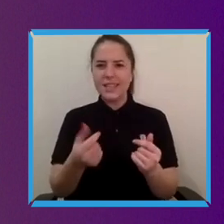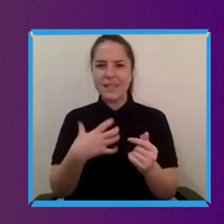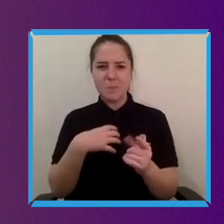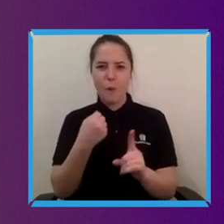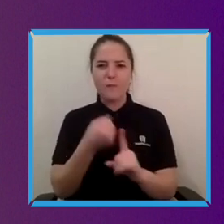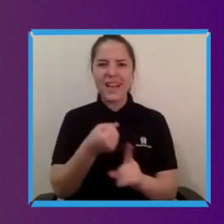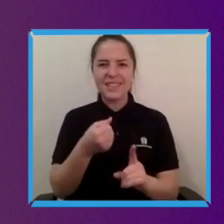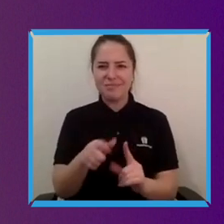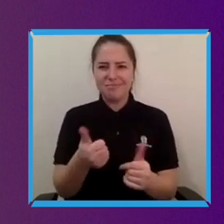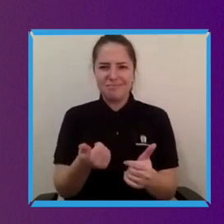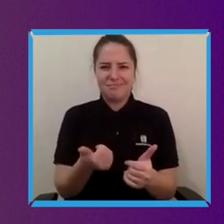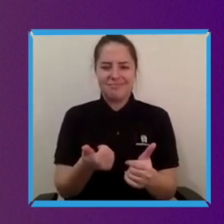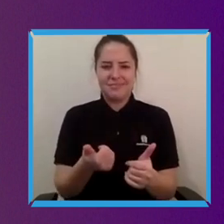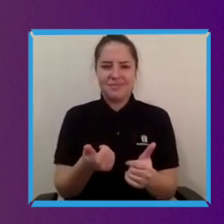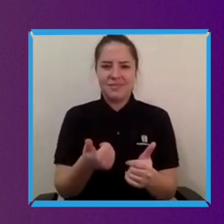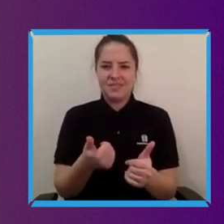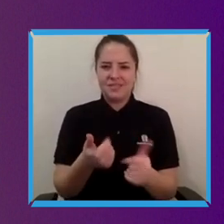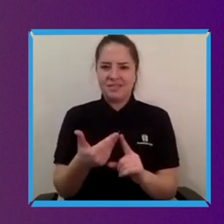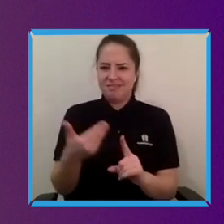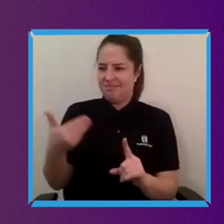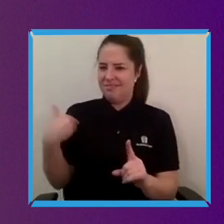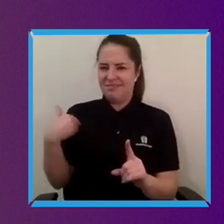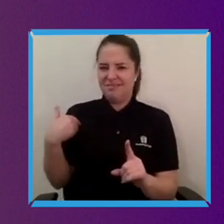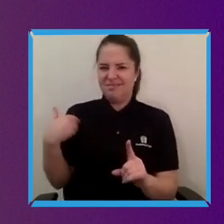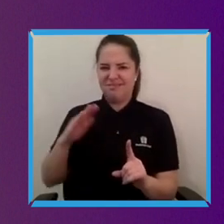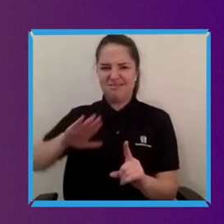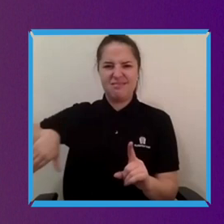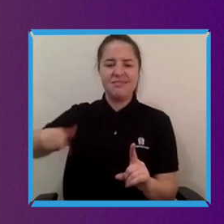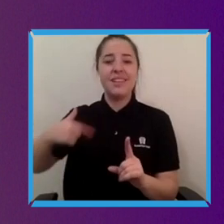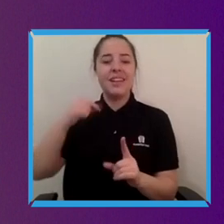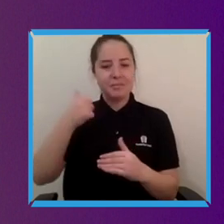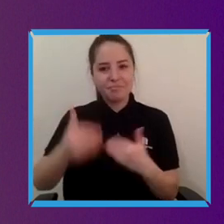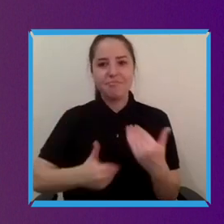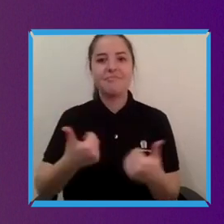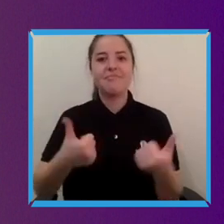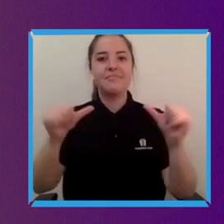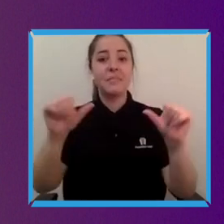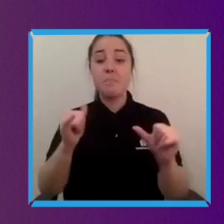and it may be a disabled person who can show the way to that.